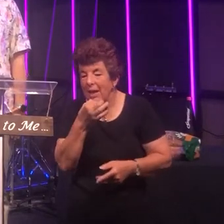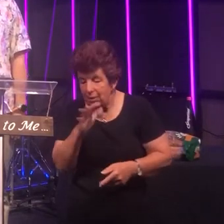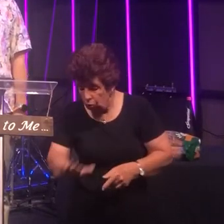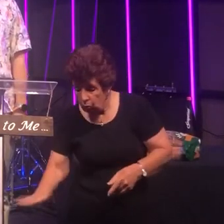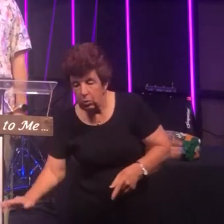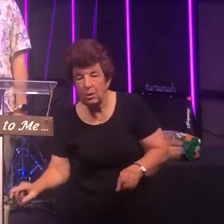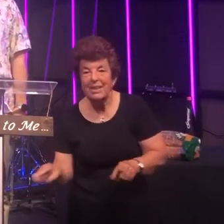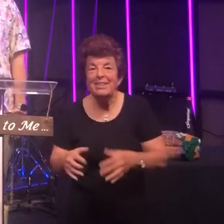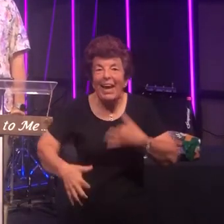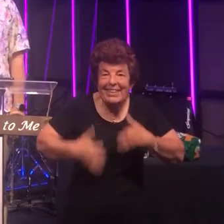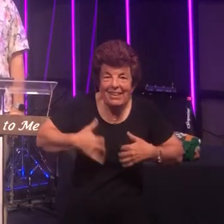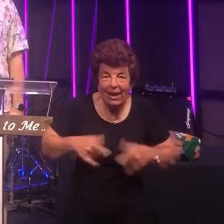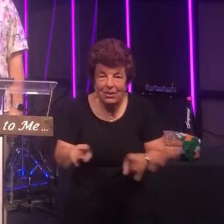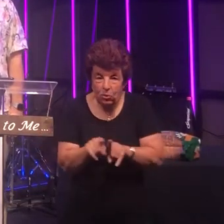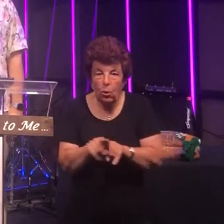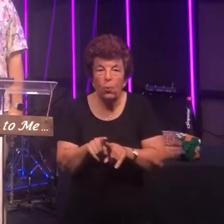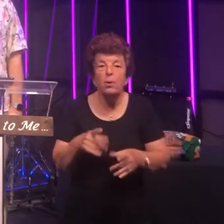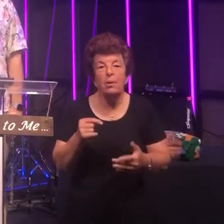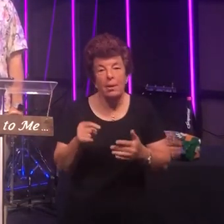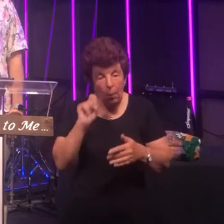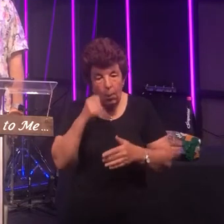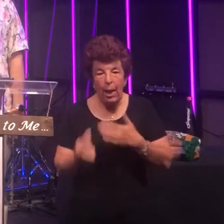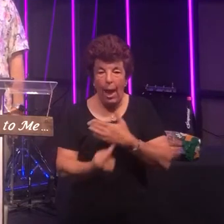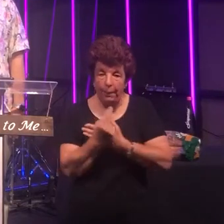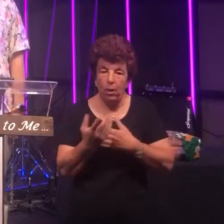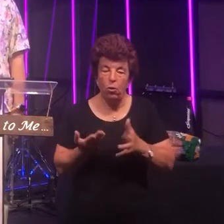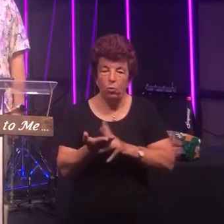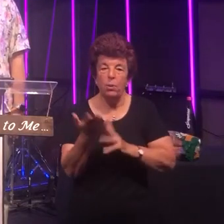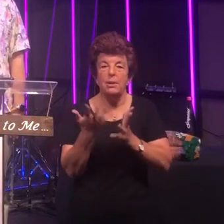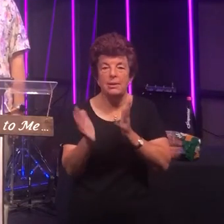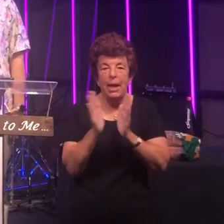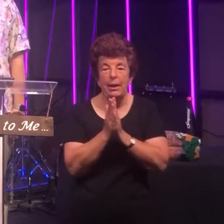get excited about that that'll come up throughout our Sunday morning service